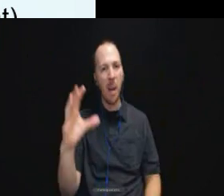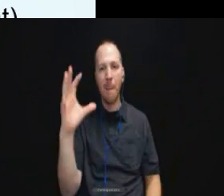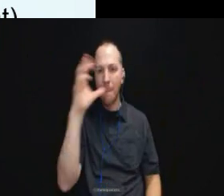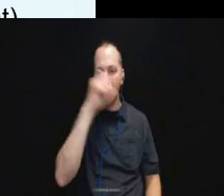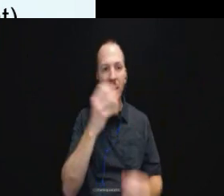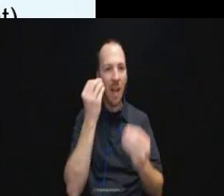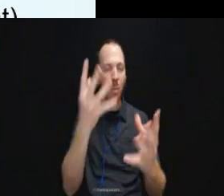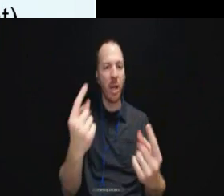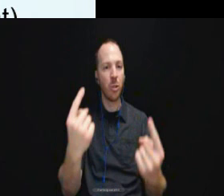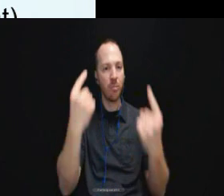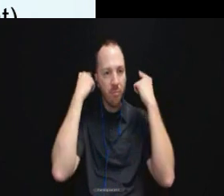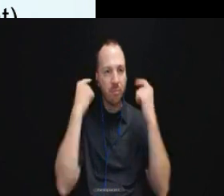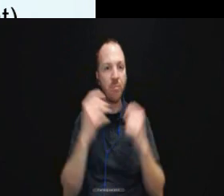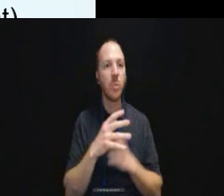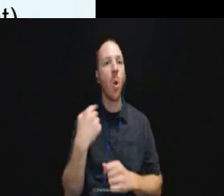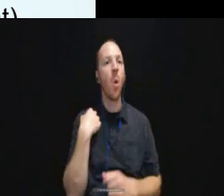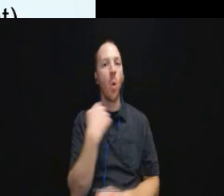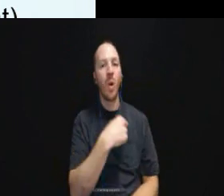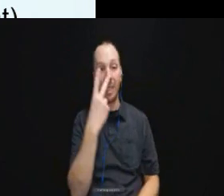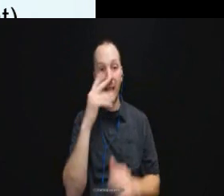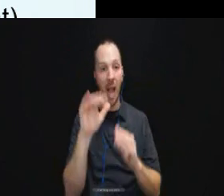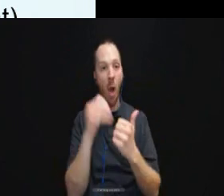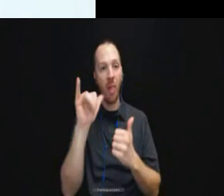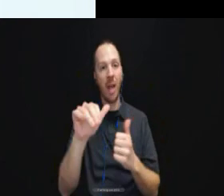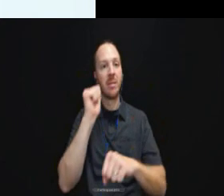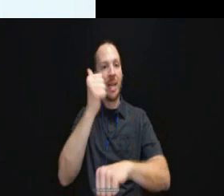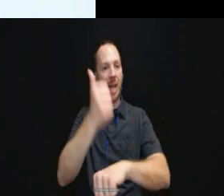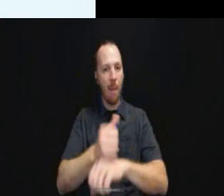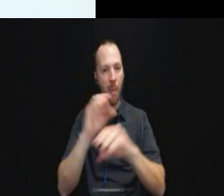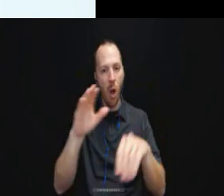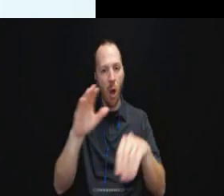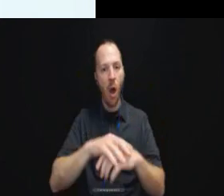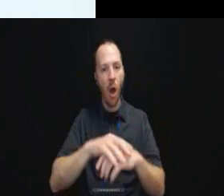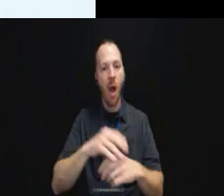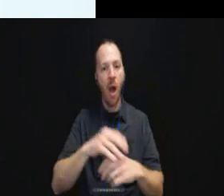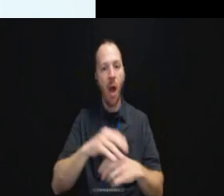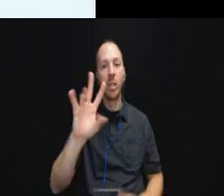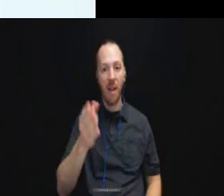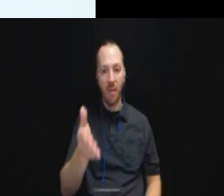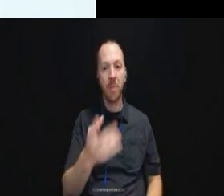So we see how that's being implemented on slide 37 both at that Holmes settlement and